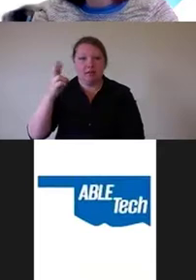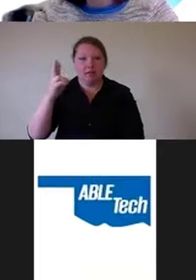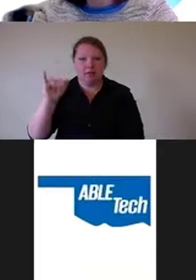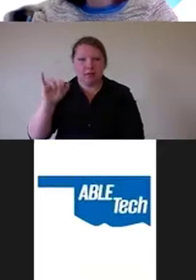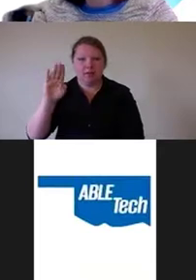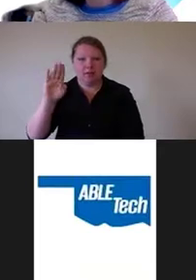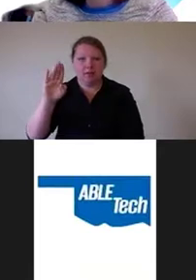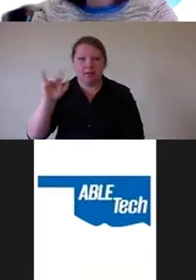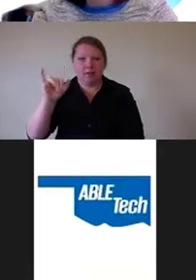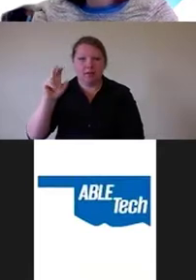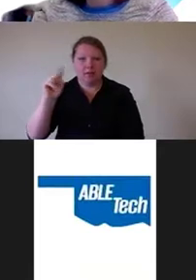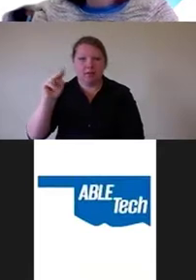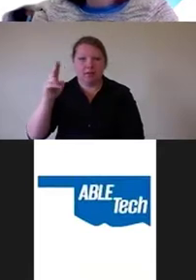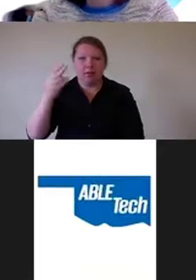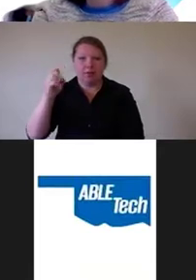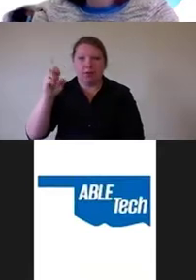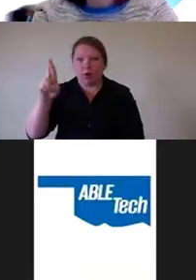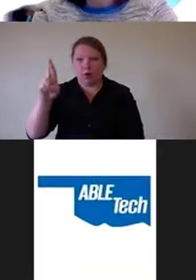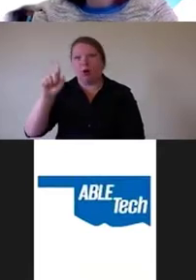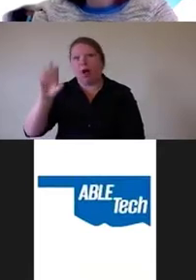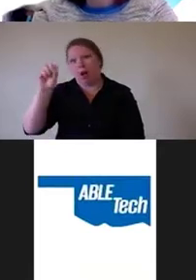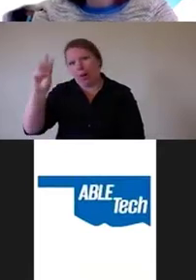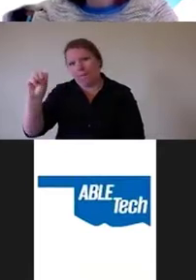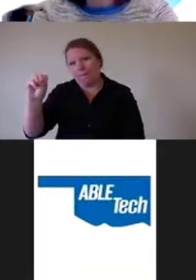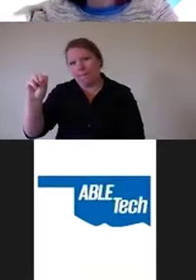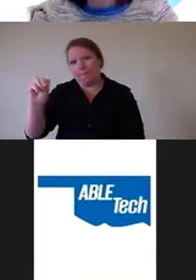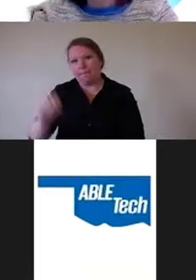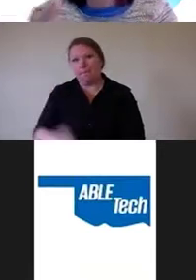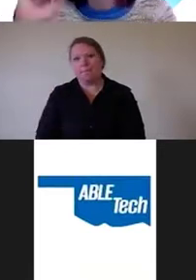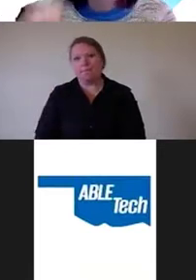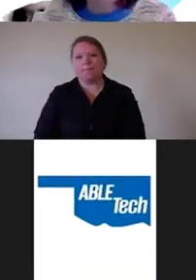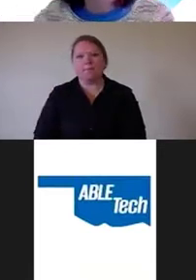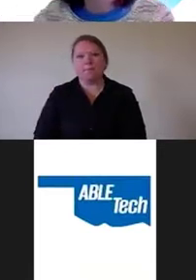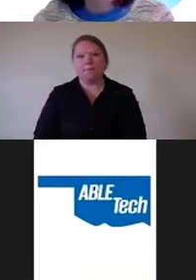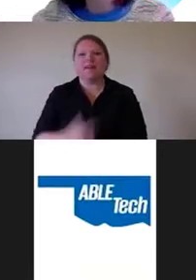Alright. I really can't spell my name. There we go.